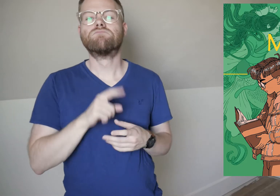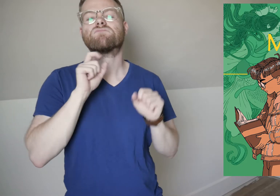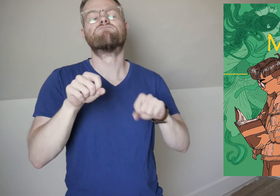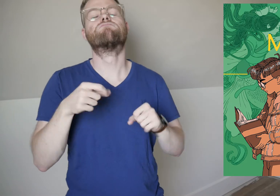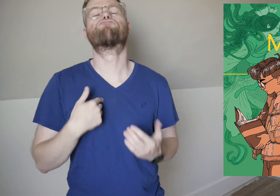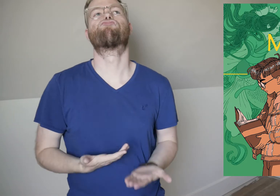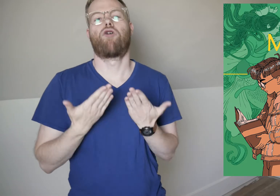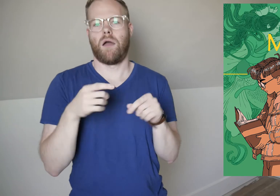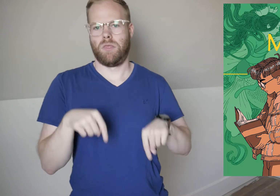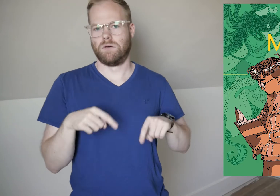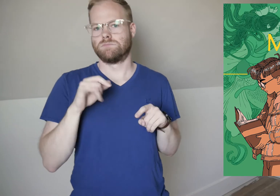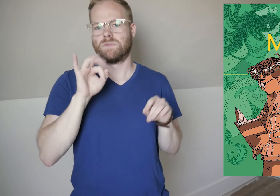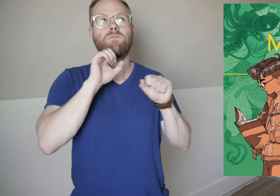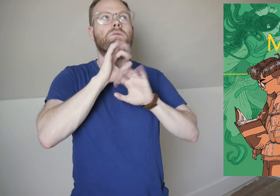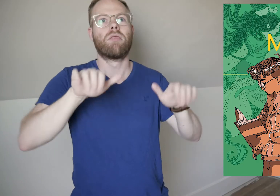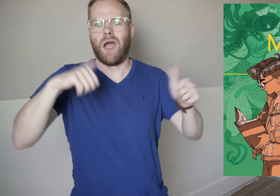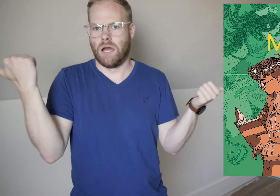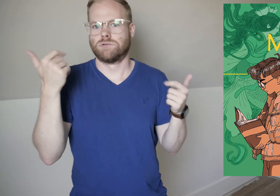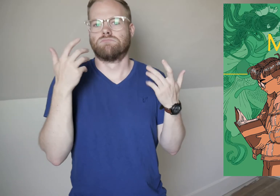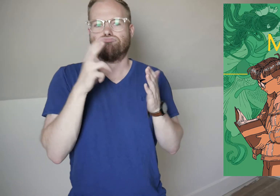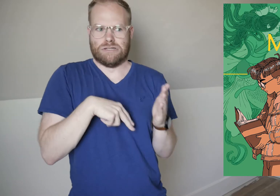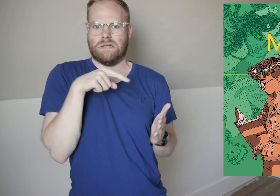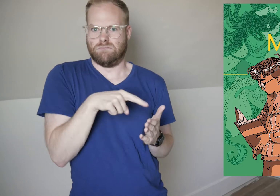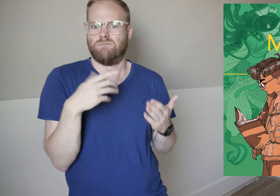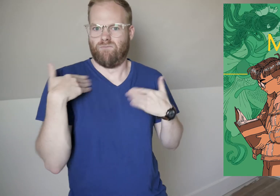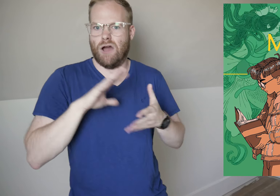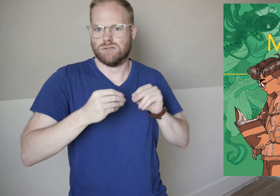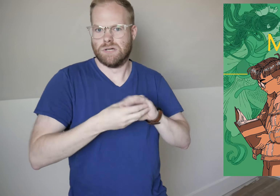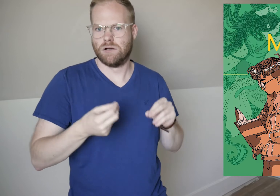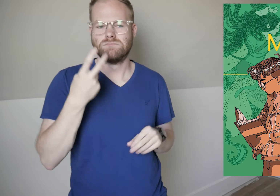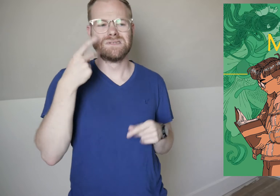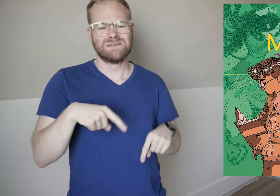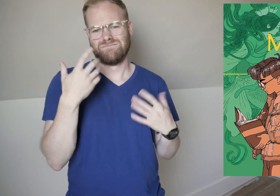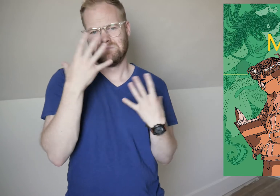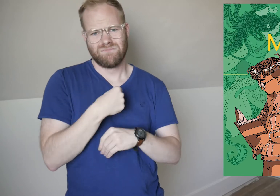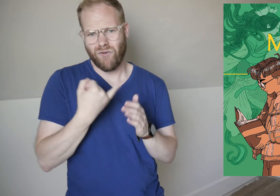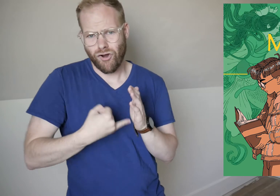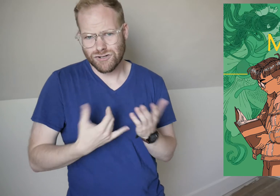I absolutely recommend this, if nothing else but to read the fairytales and see this gorgeous art.